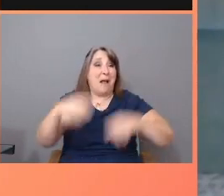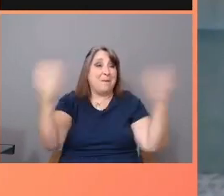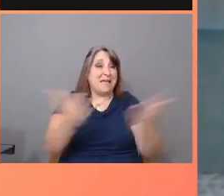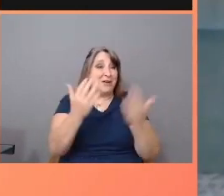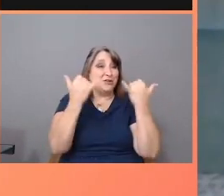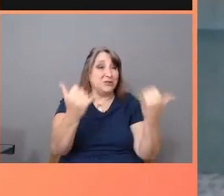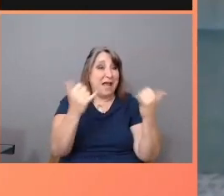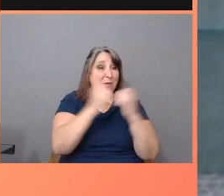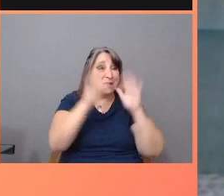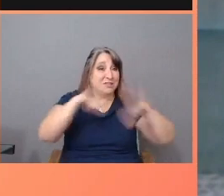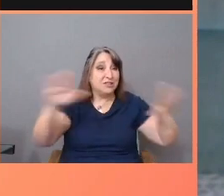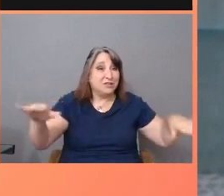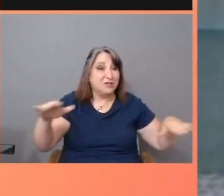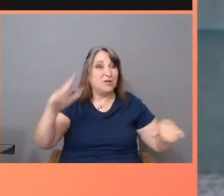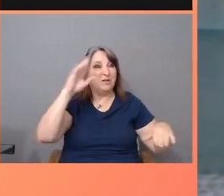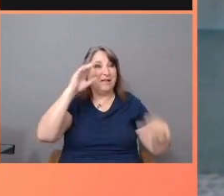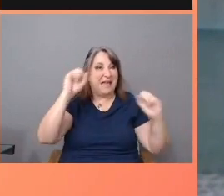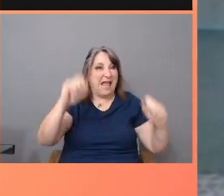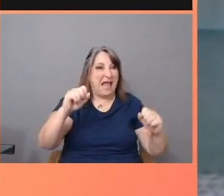her own sterilization without consent,